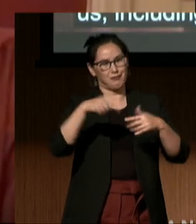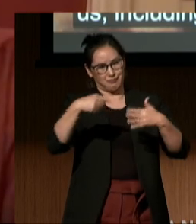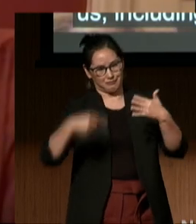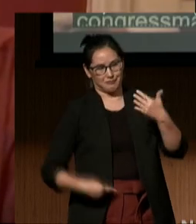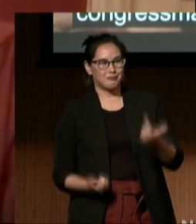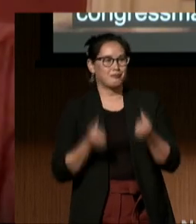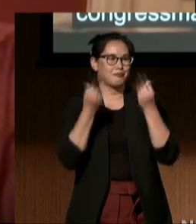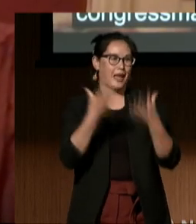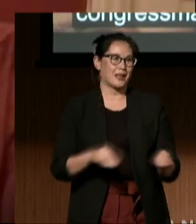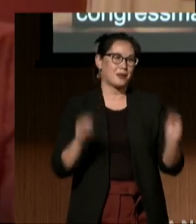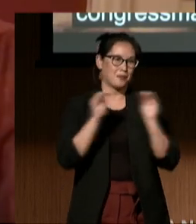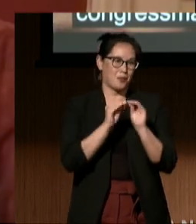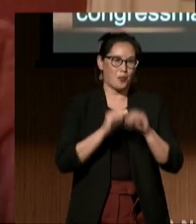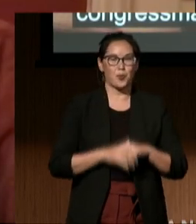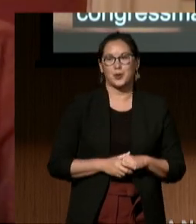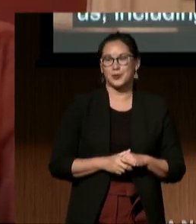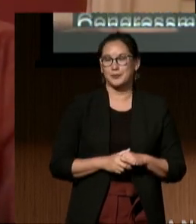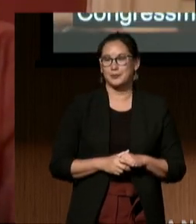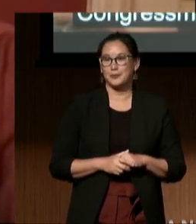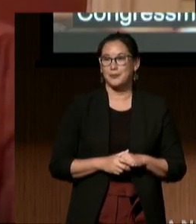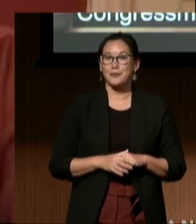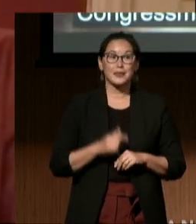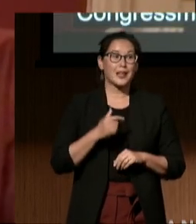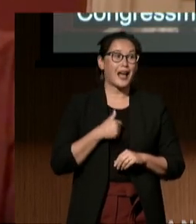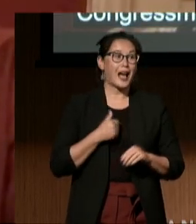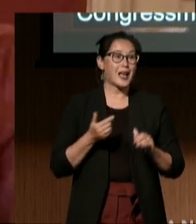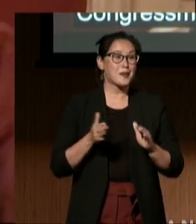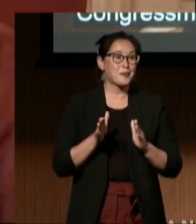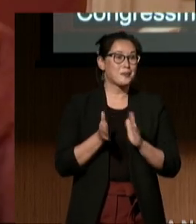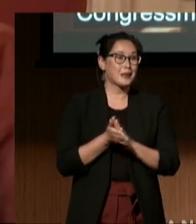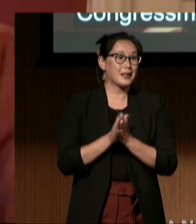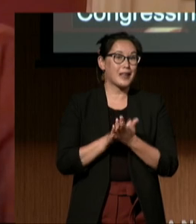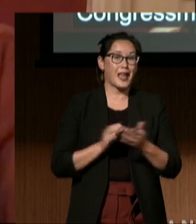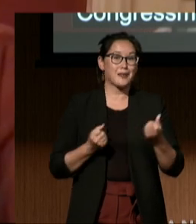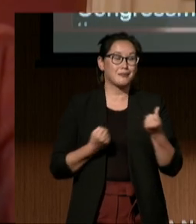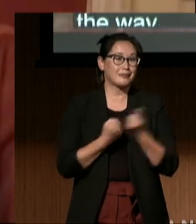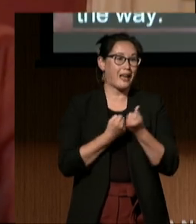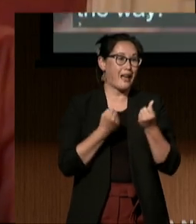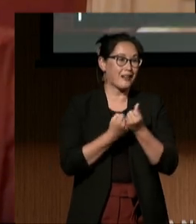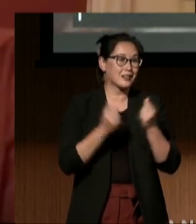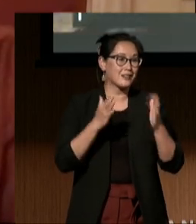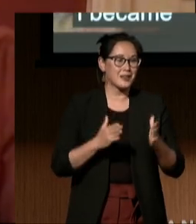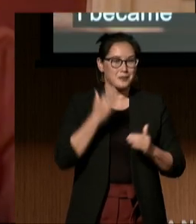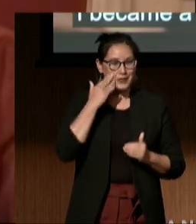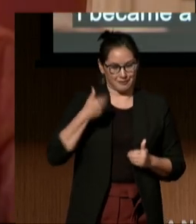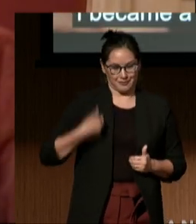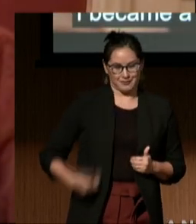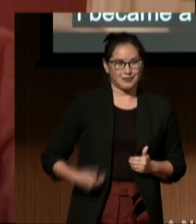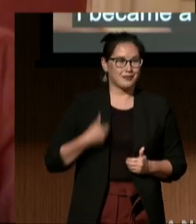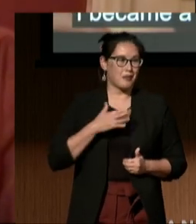I became a Civil Rights activist due to my own history. I was born in Busan, South Korea,